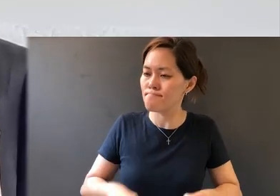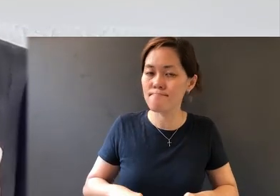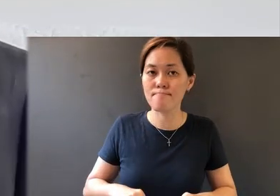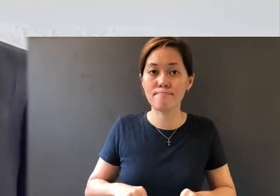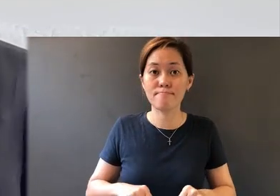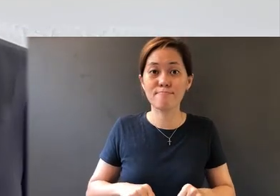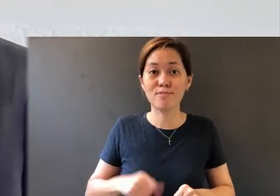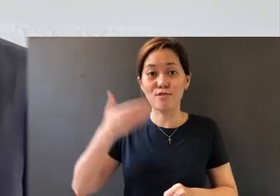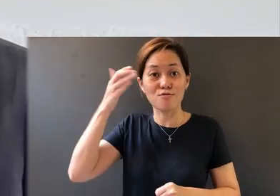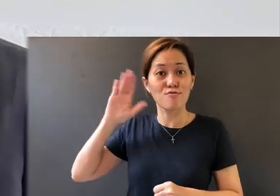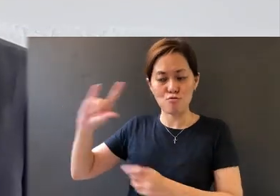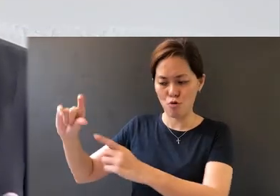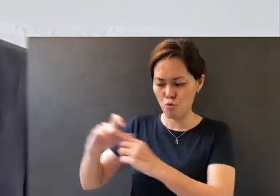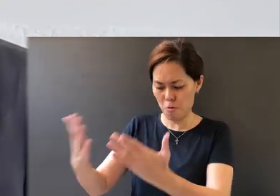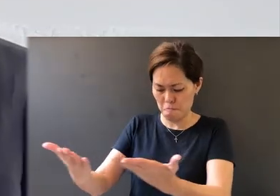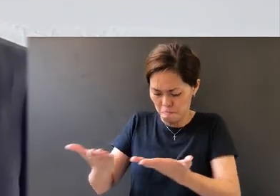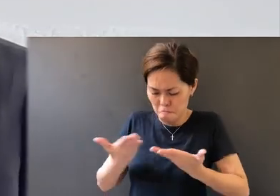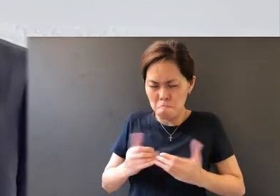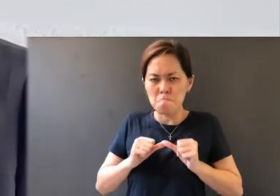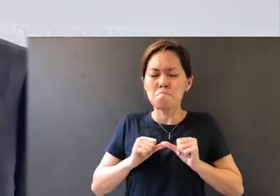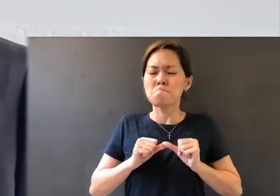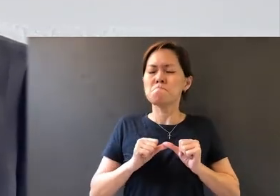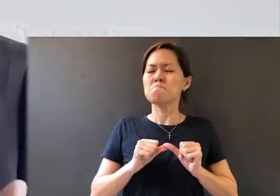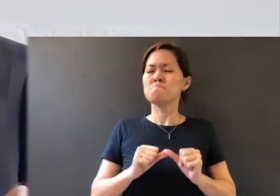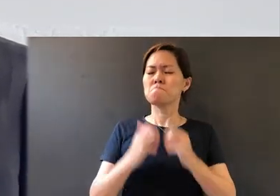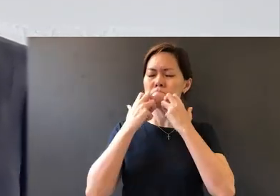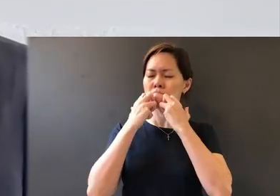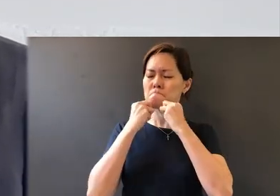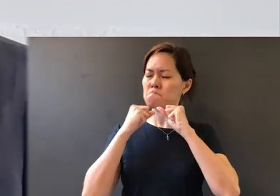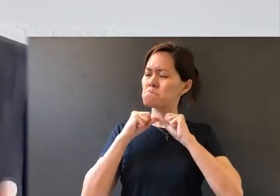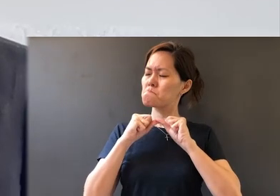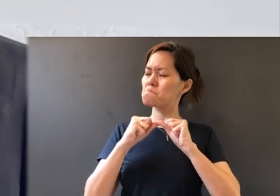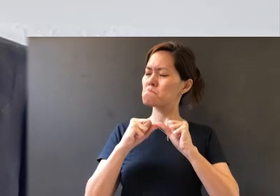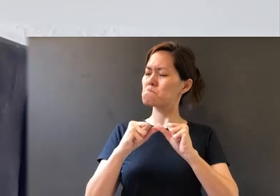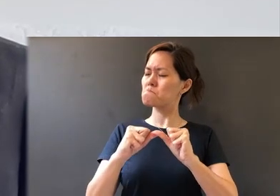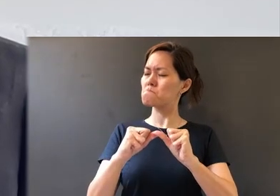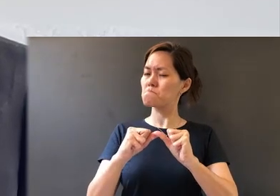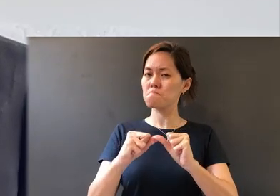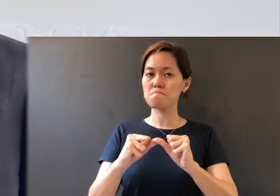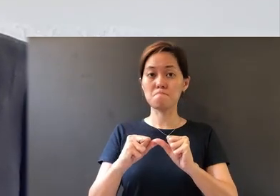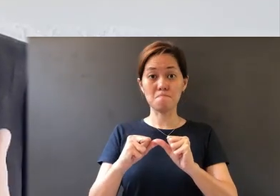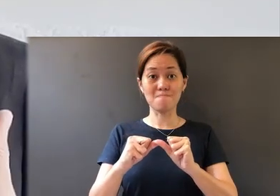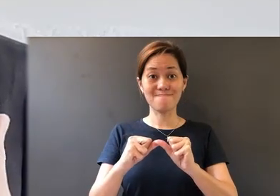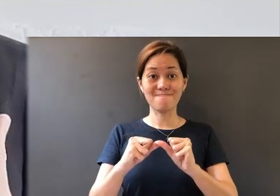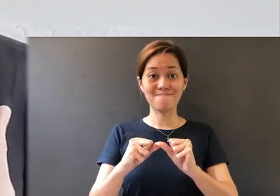helping to sustain us and to endure, and we remain steadfast. And because we